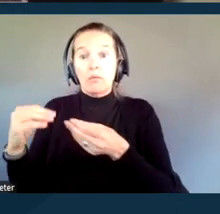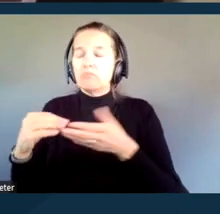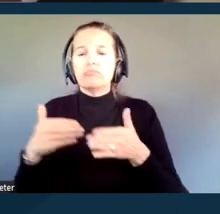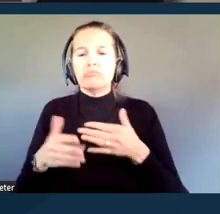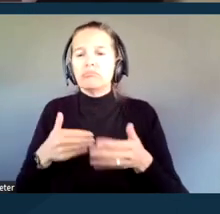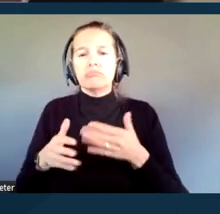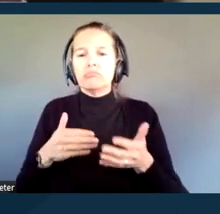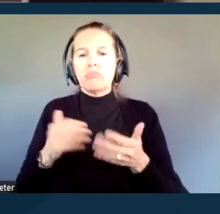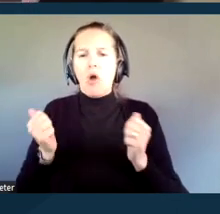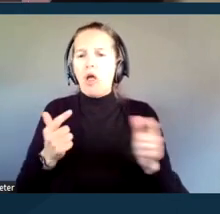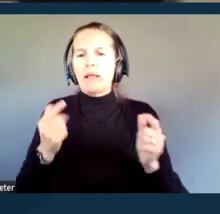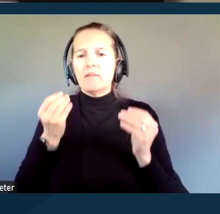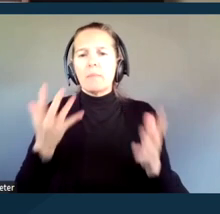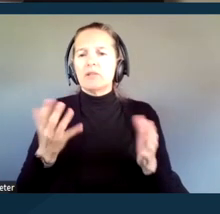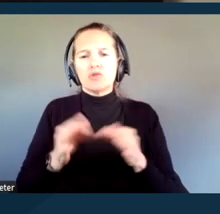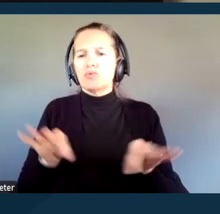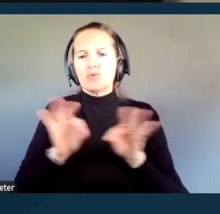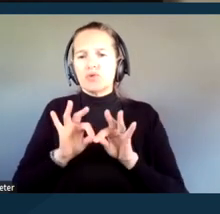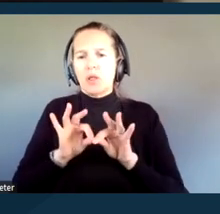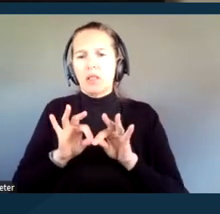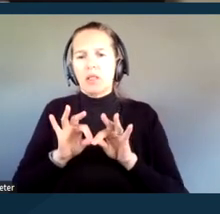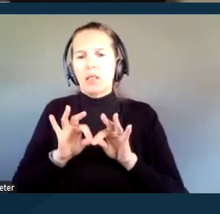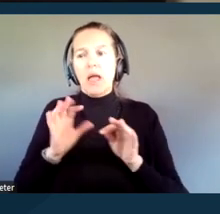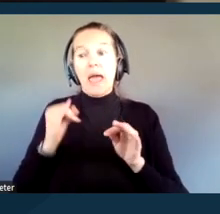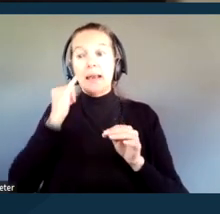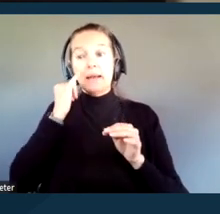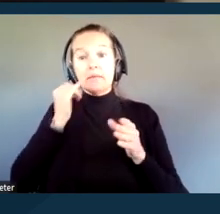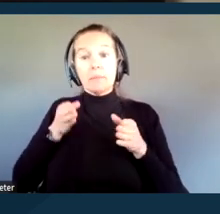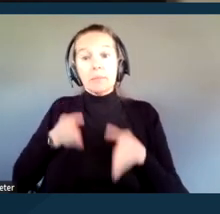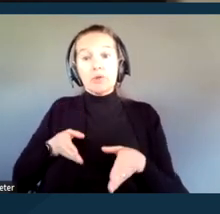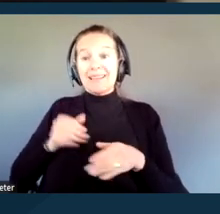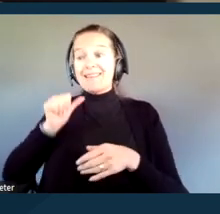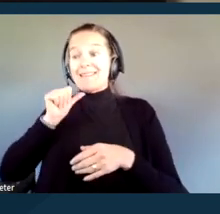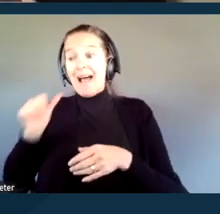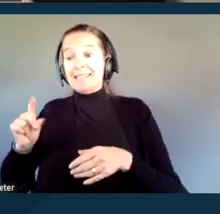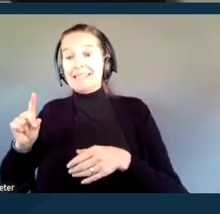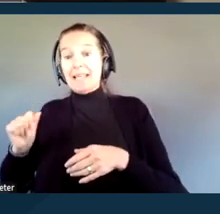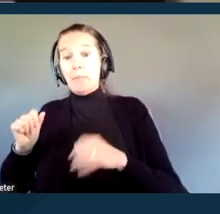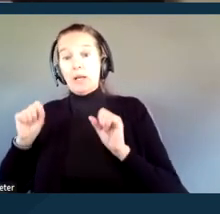And if it can be understood by a person who is not disabled, it should also be understood